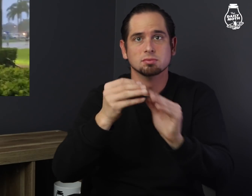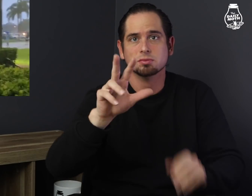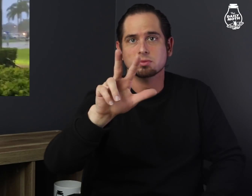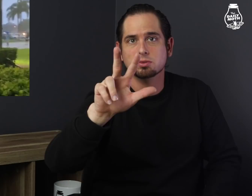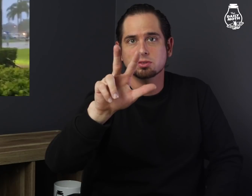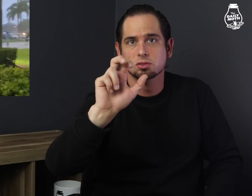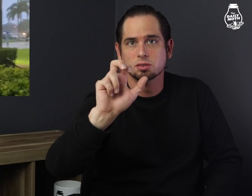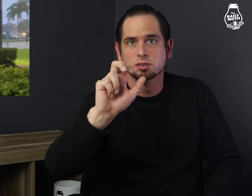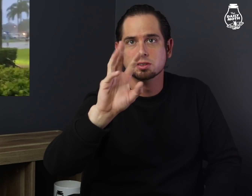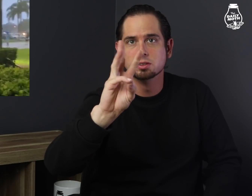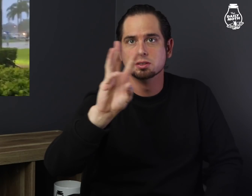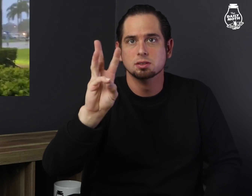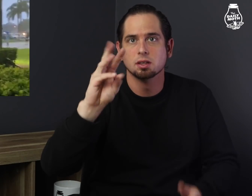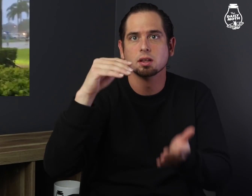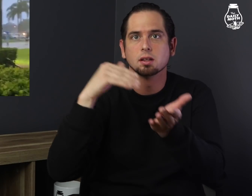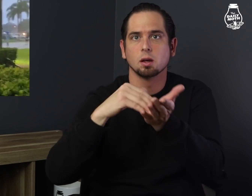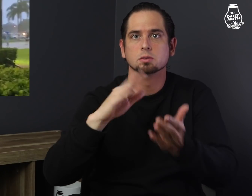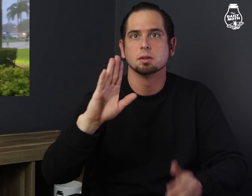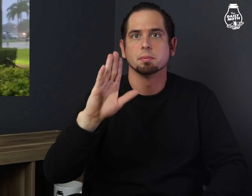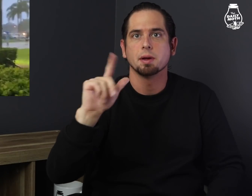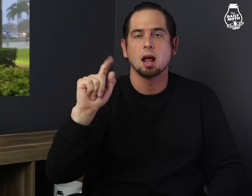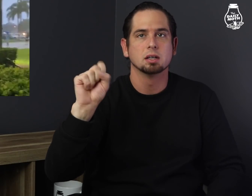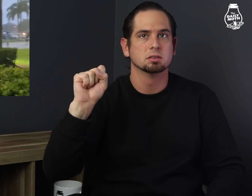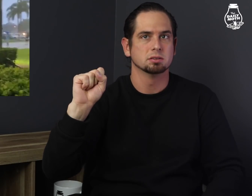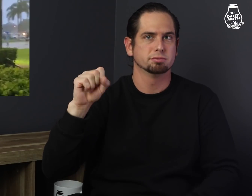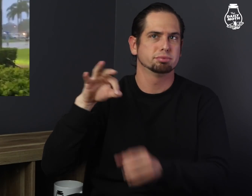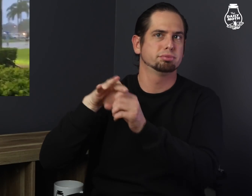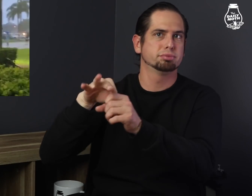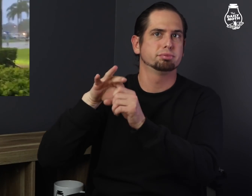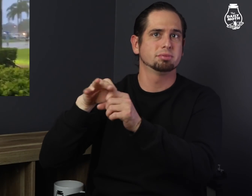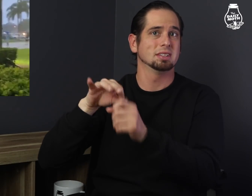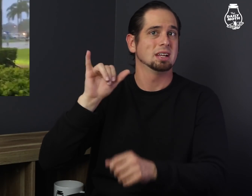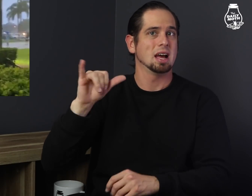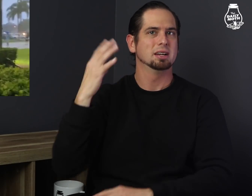and there were 366,000 ballots cast today,